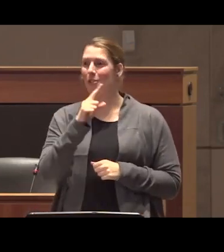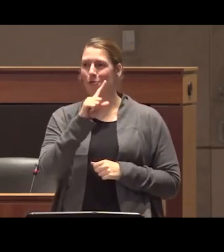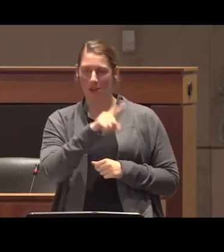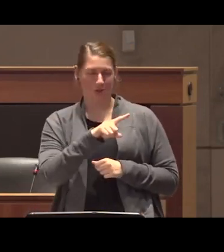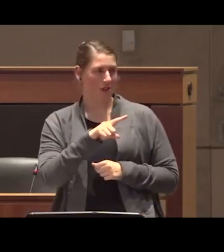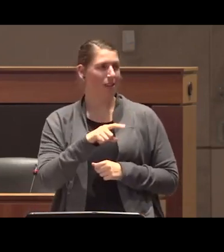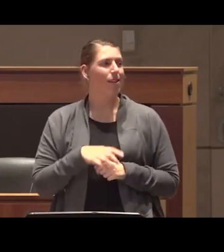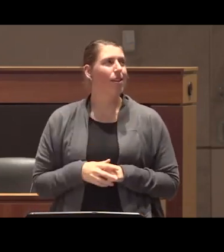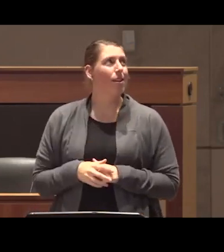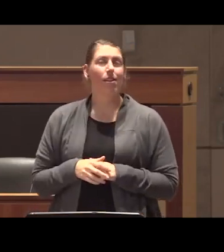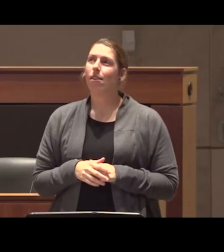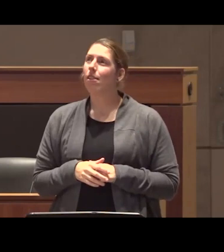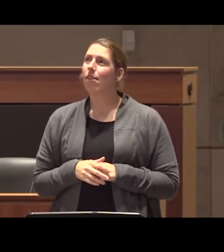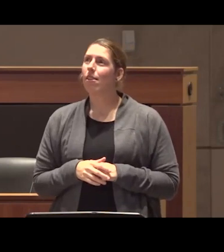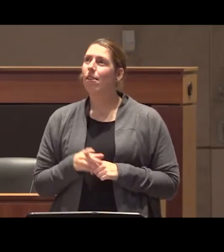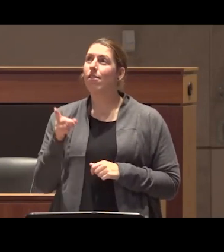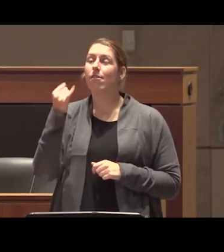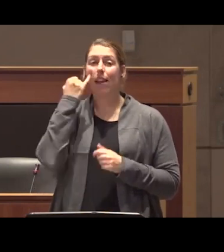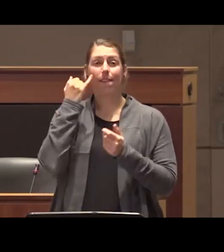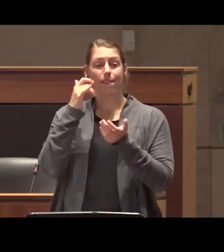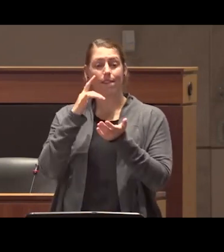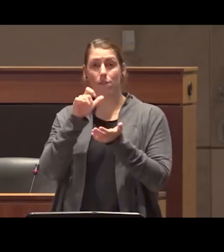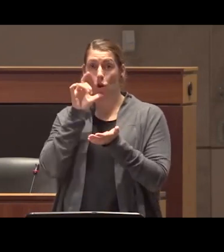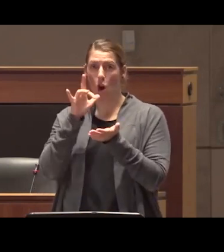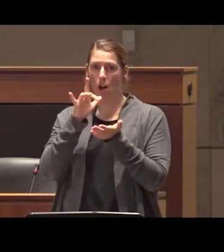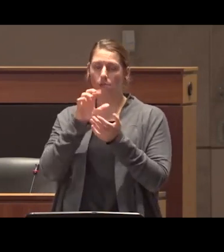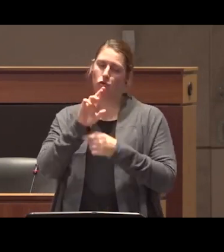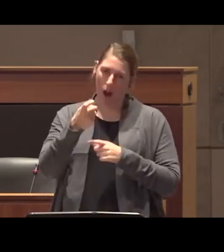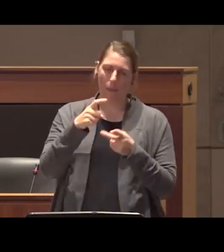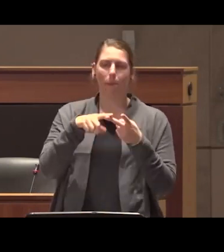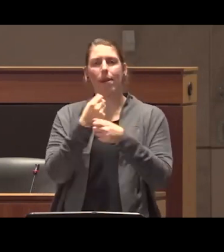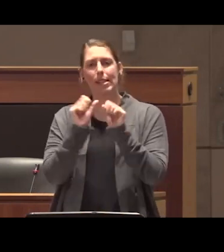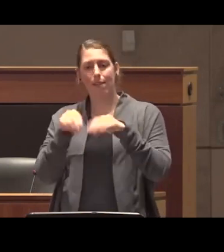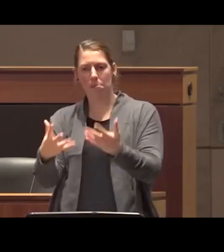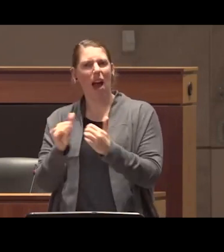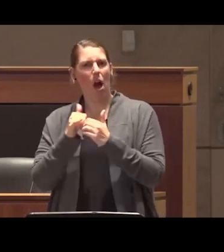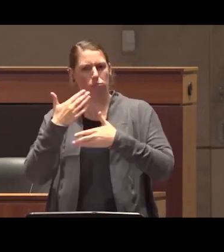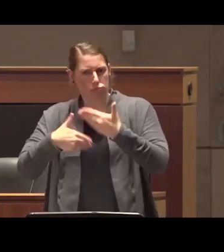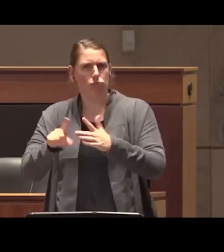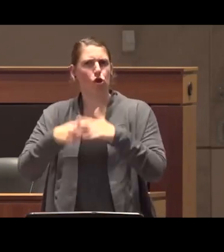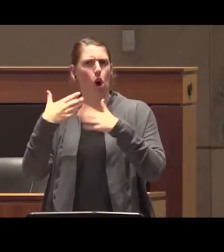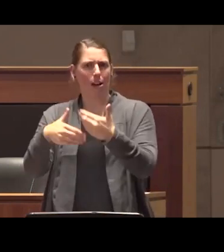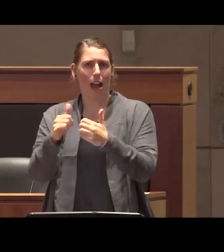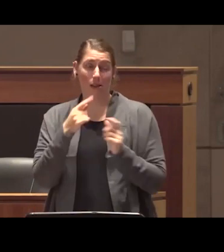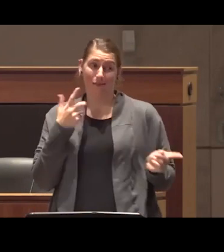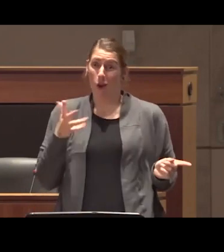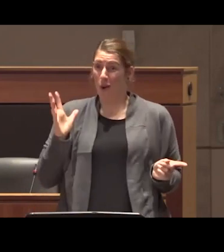the most feasible Pathway to get non-prescribed safe Supply operational I mean it already was